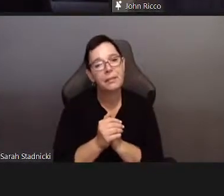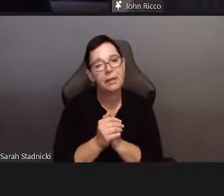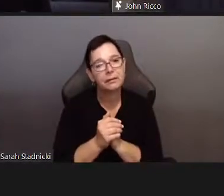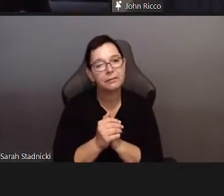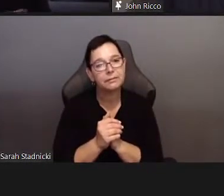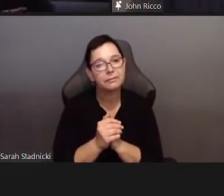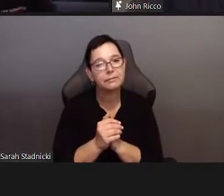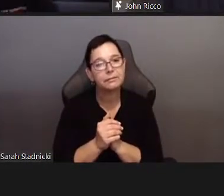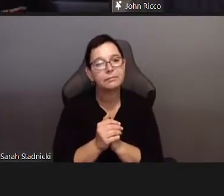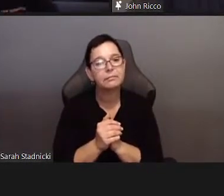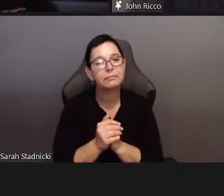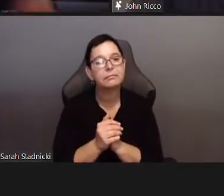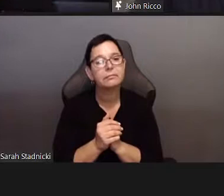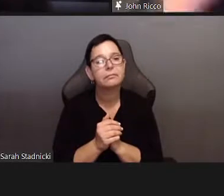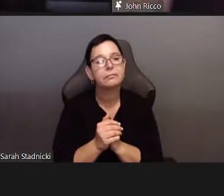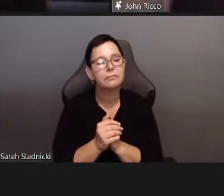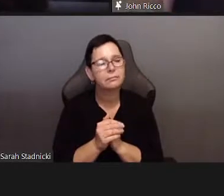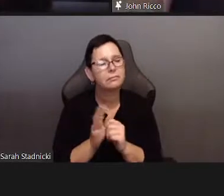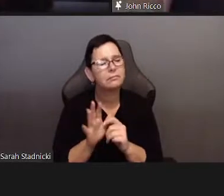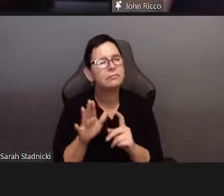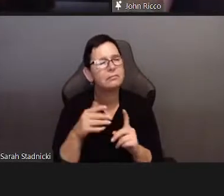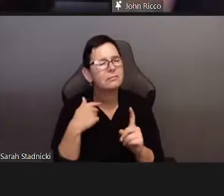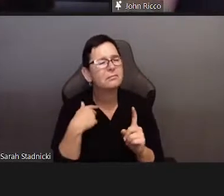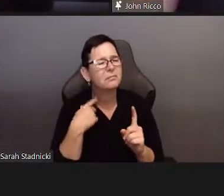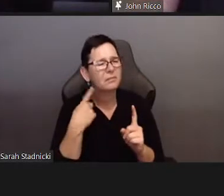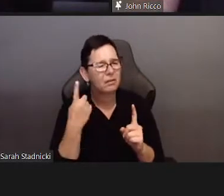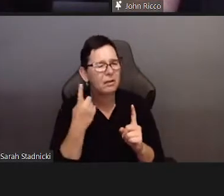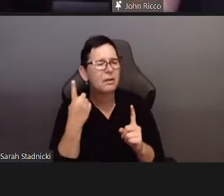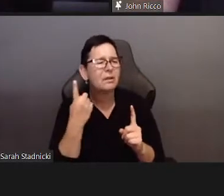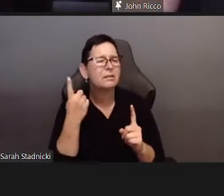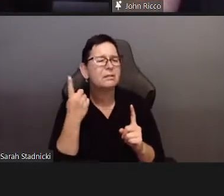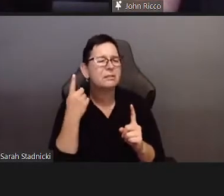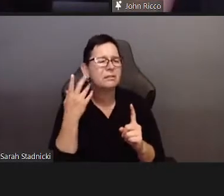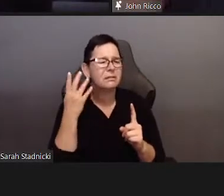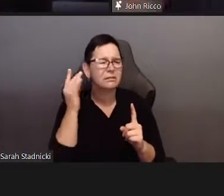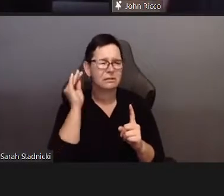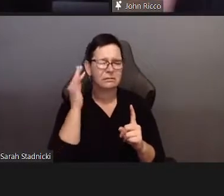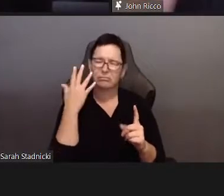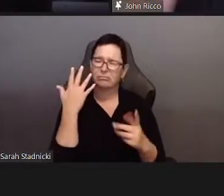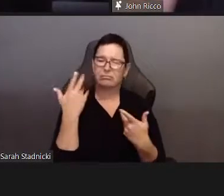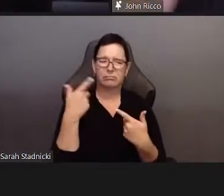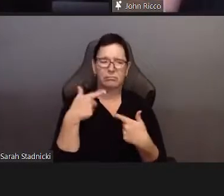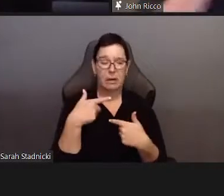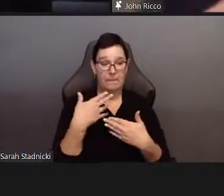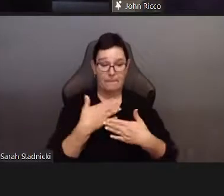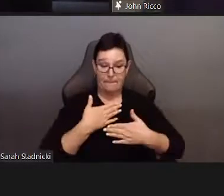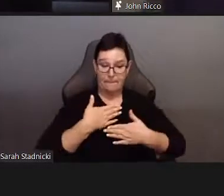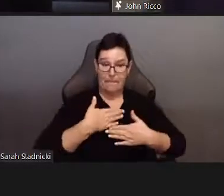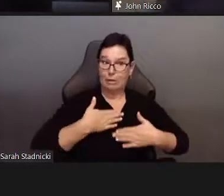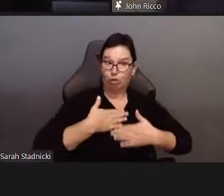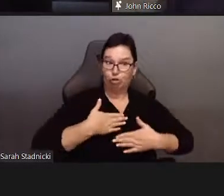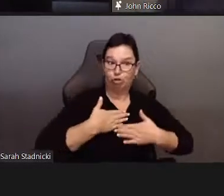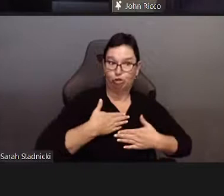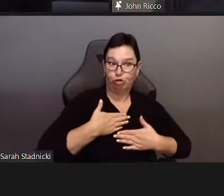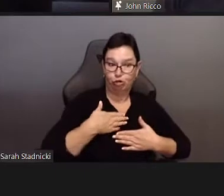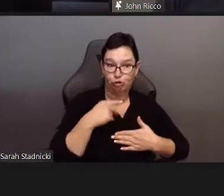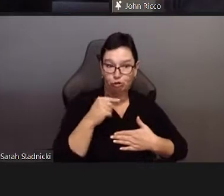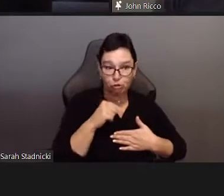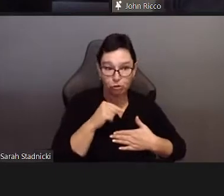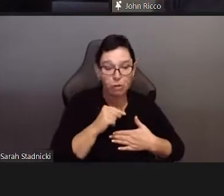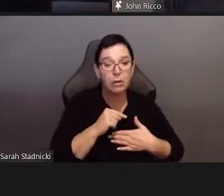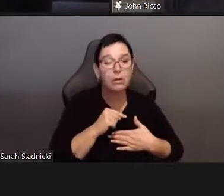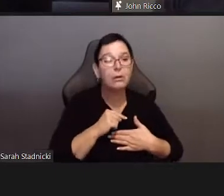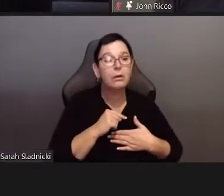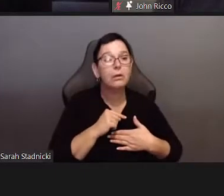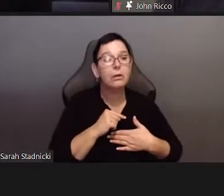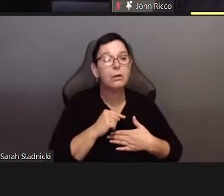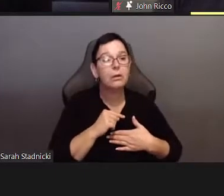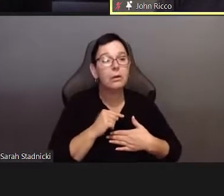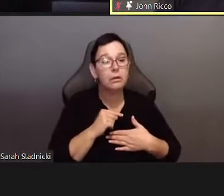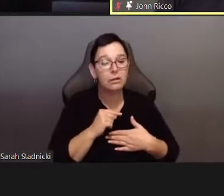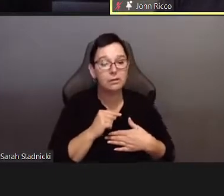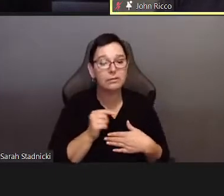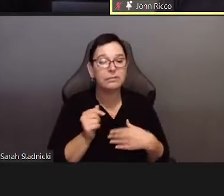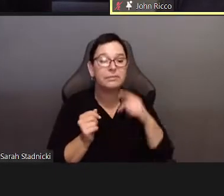I have one more question, kind of related to that. That social … before we open up the floor to the audience.